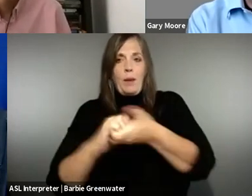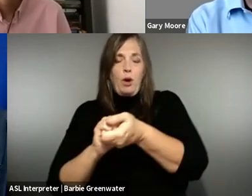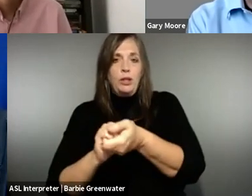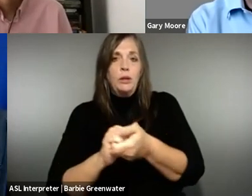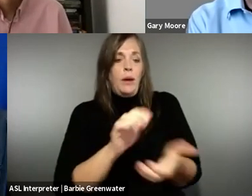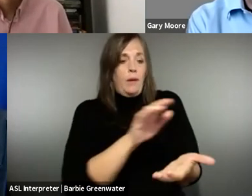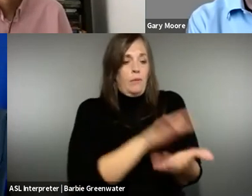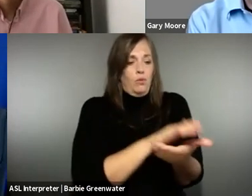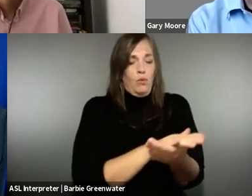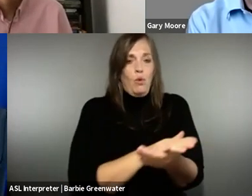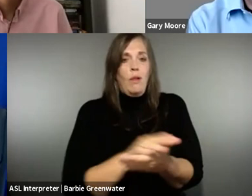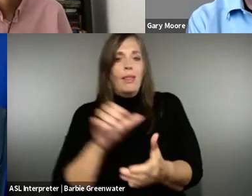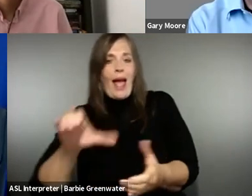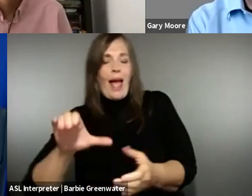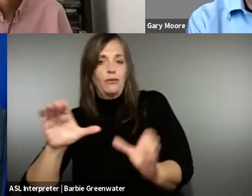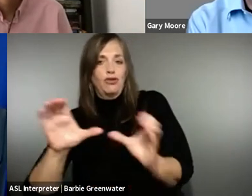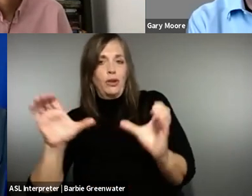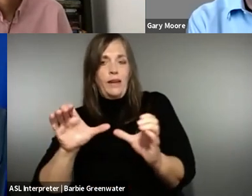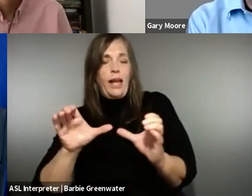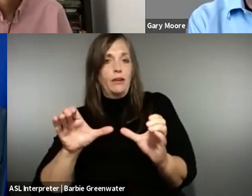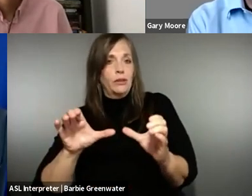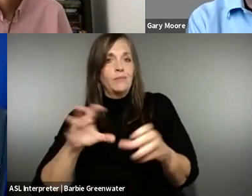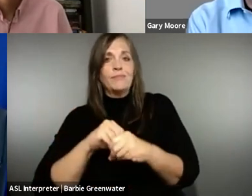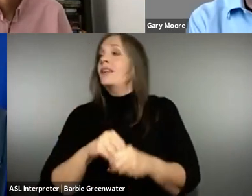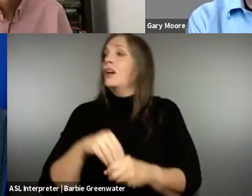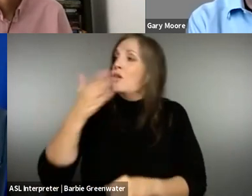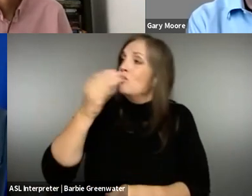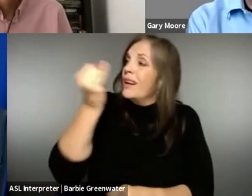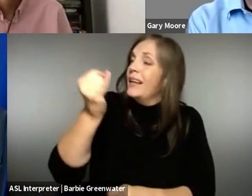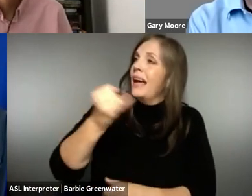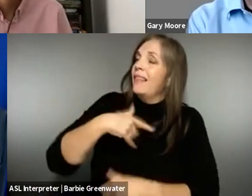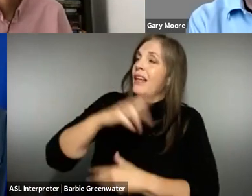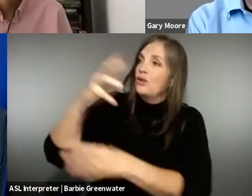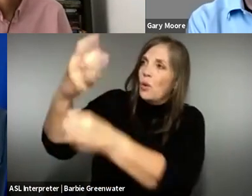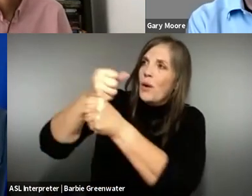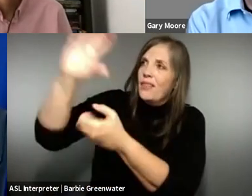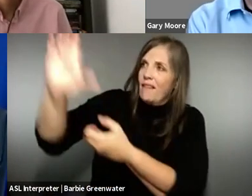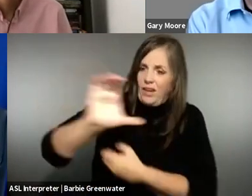students, academia to enable something like that ? >> SUSANNA LAURIN: Very good idea.